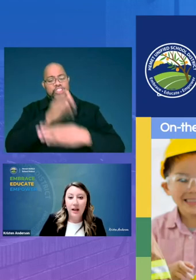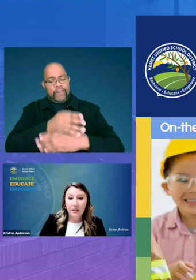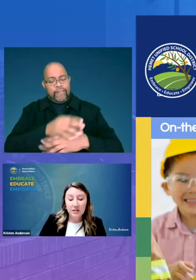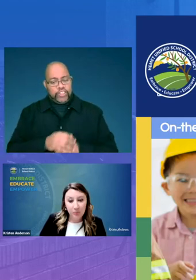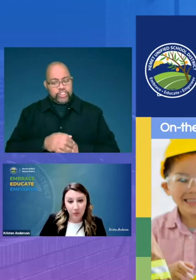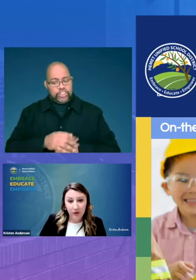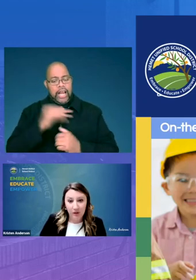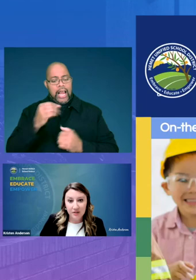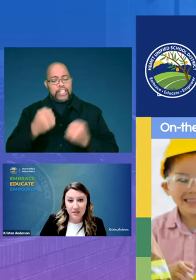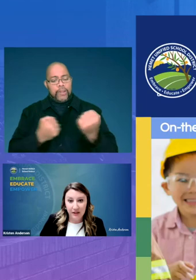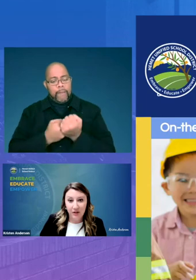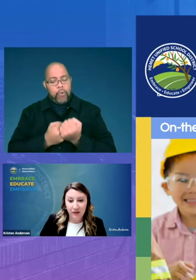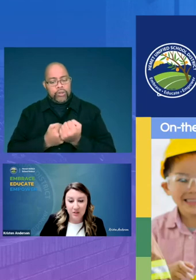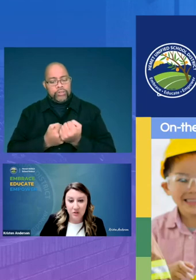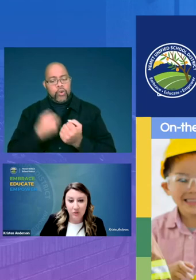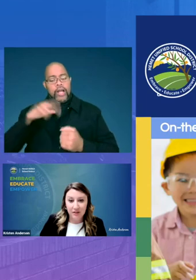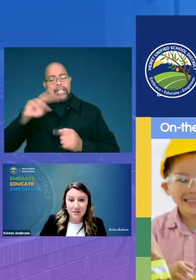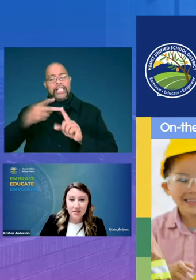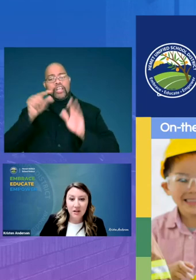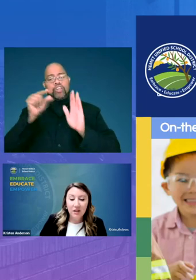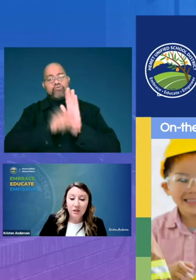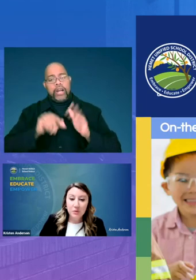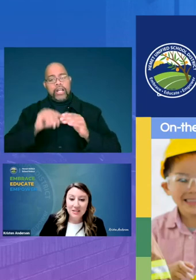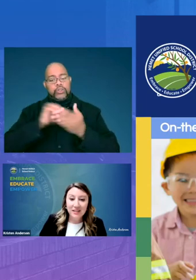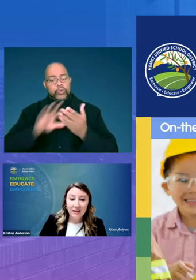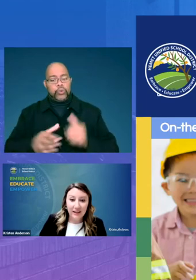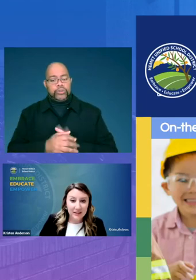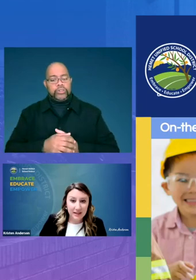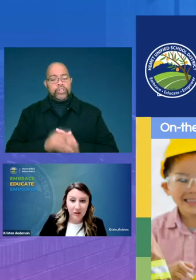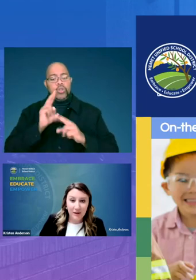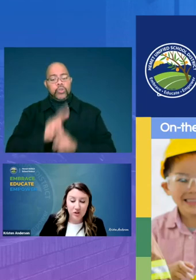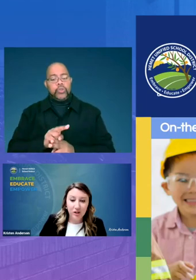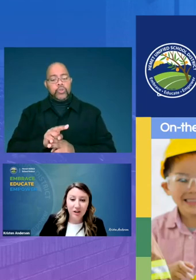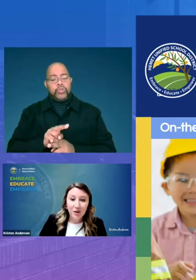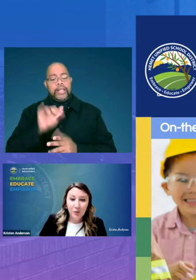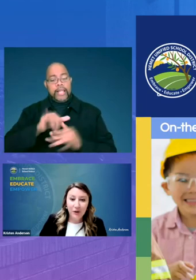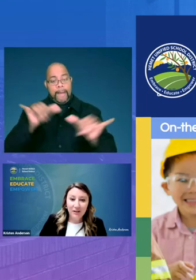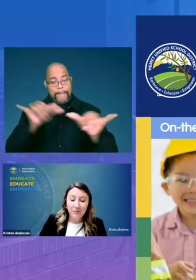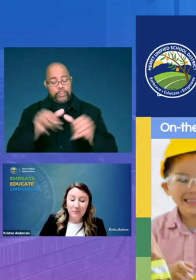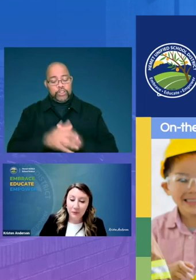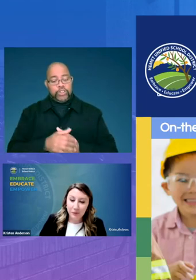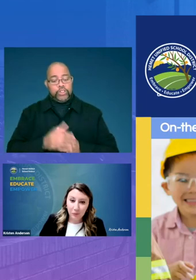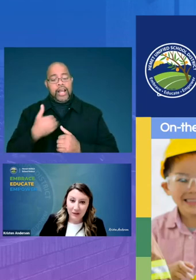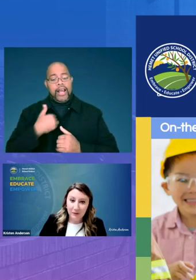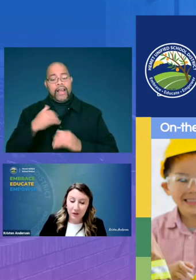and support on our second grade students using the lexile measure we have been blown away by the